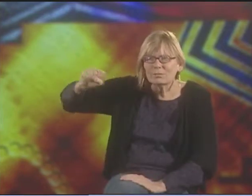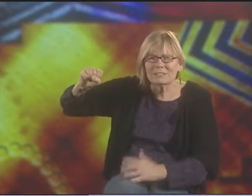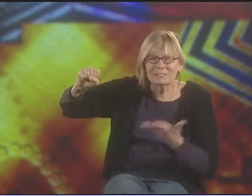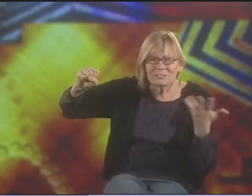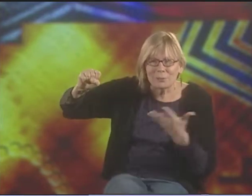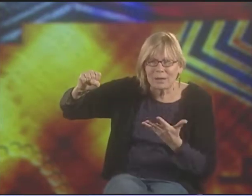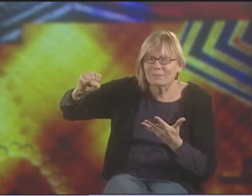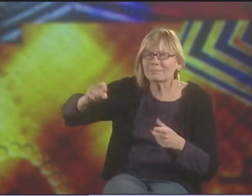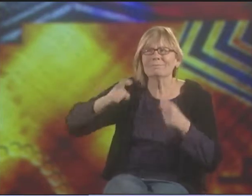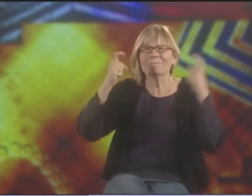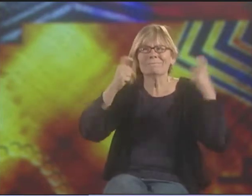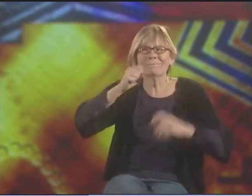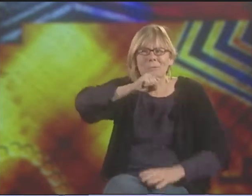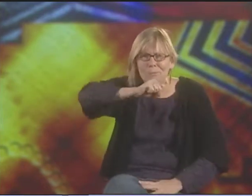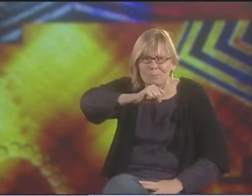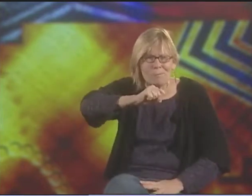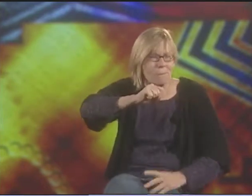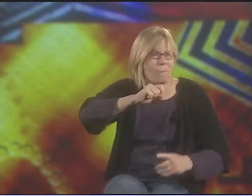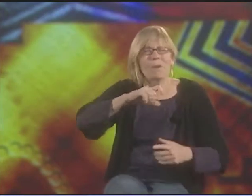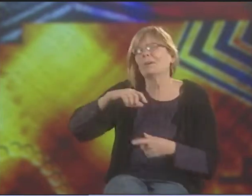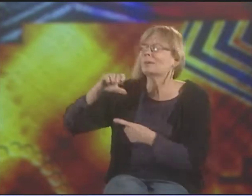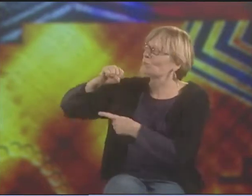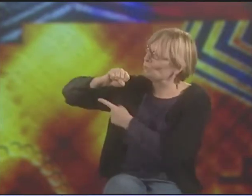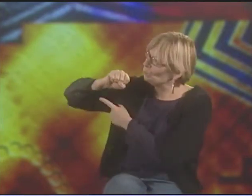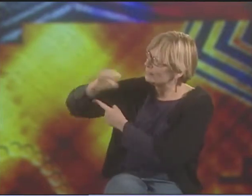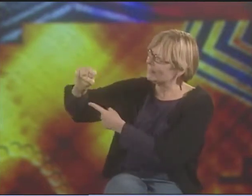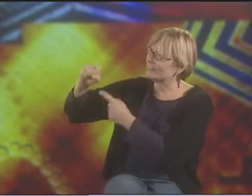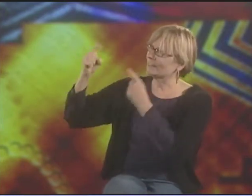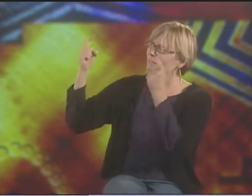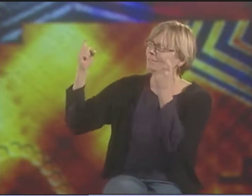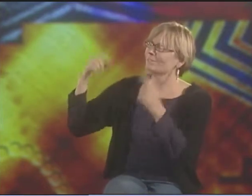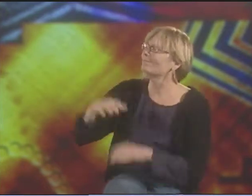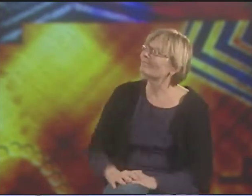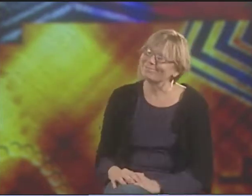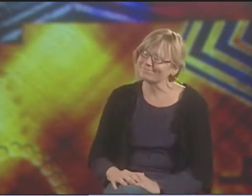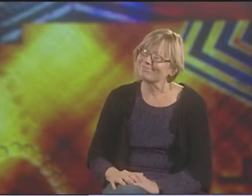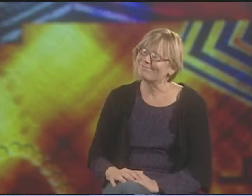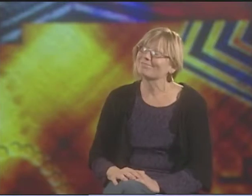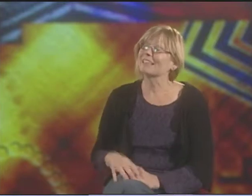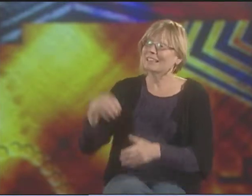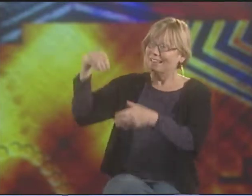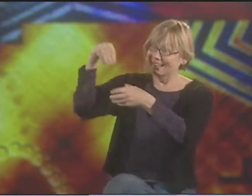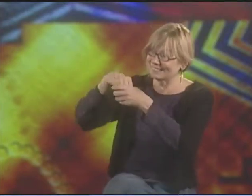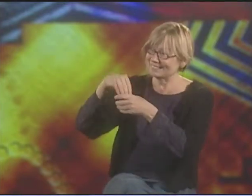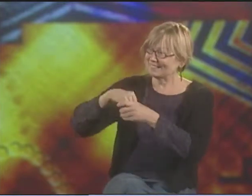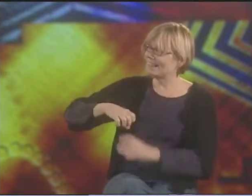AND WITHIN RESISTANCE AND WITHIN CELEBRATION, THERE'S DIFFERENT ELEMENTS.